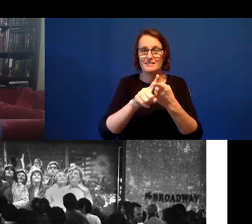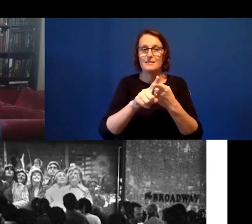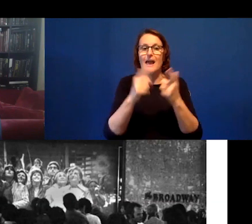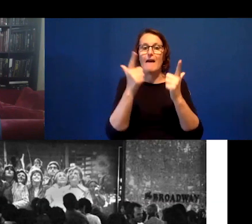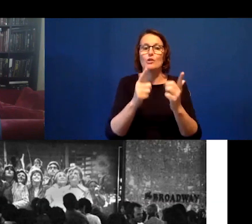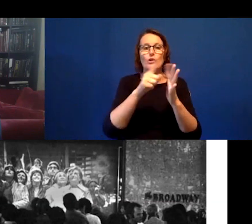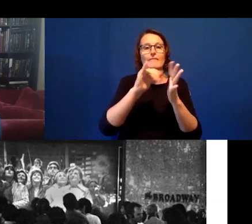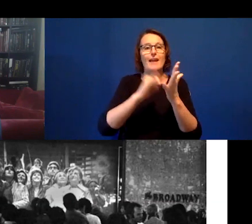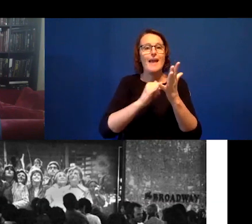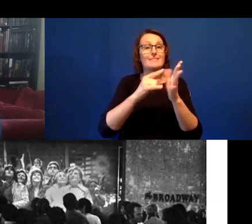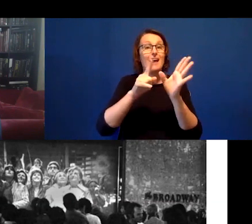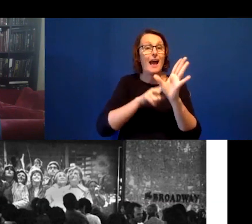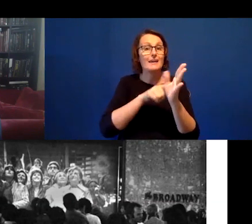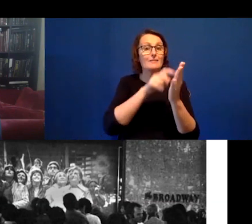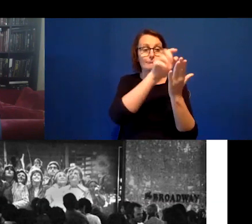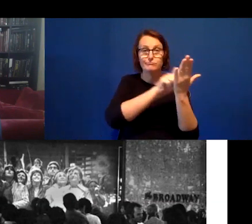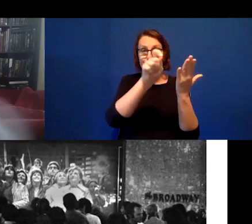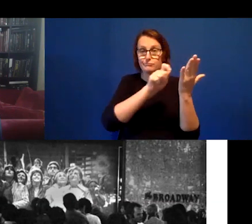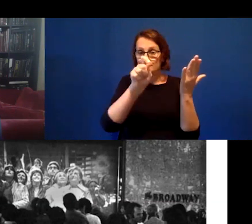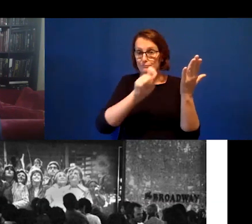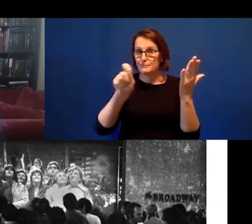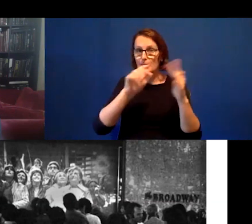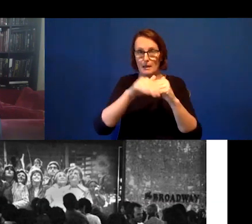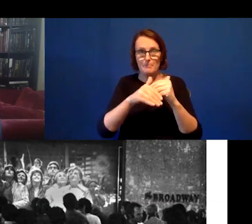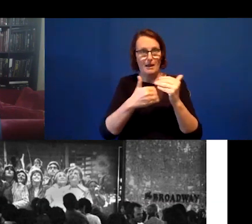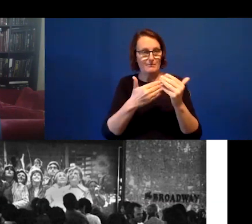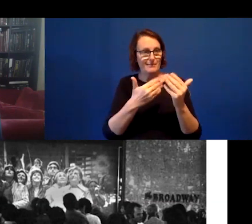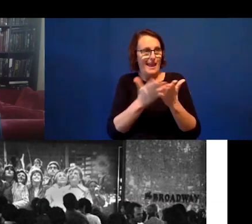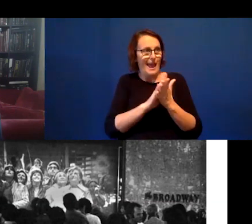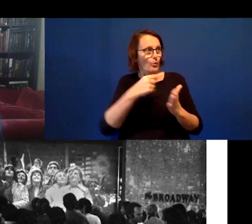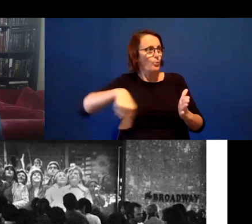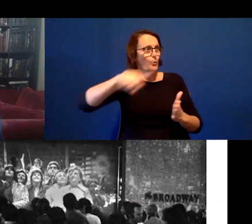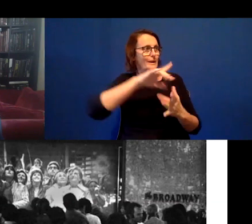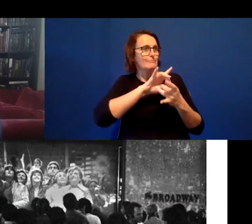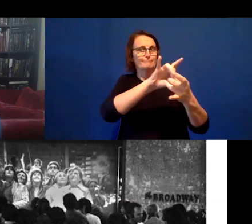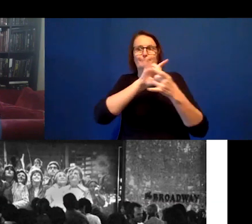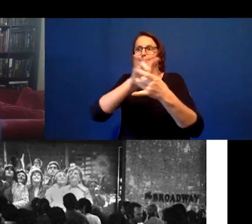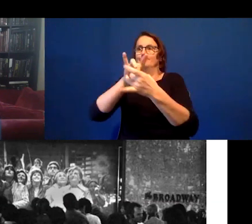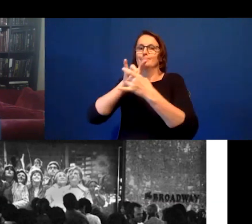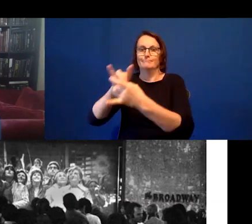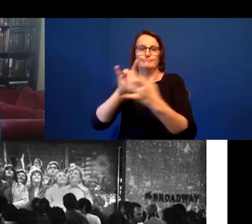in terms of how we're actually connecting across time and space.